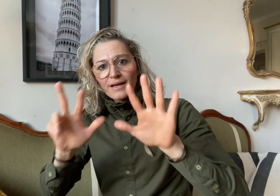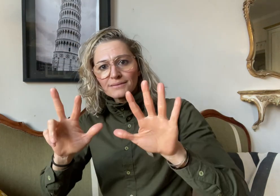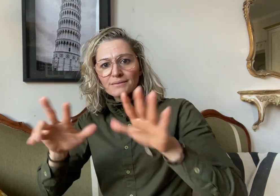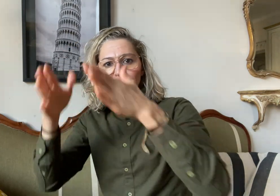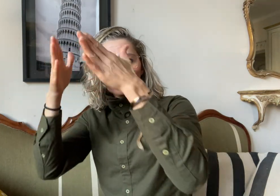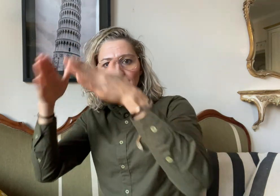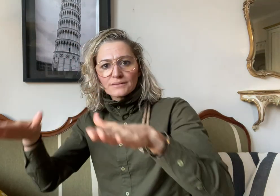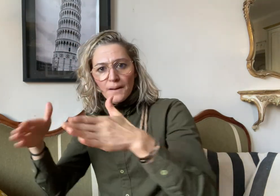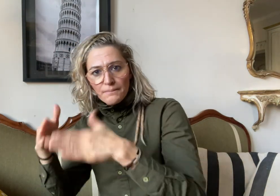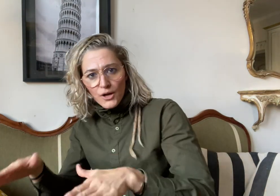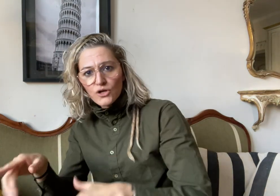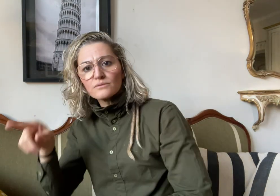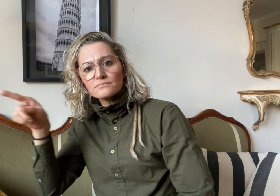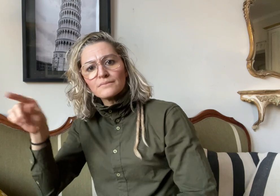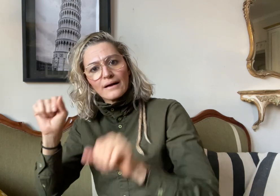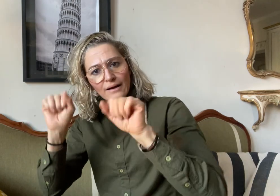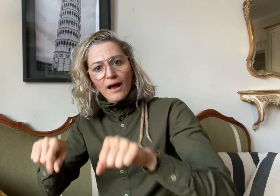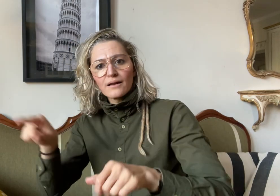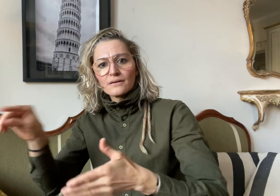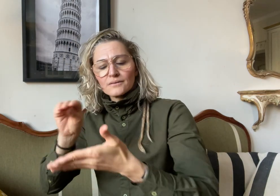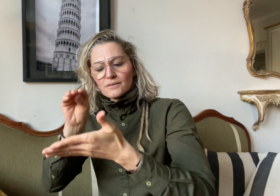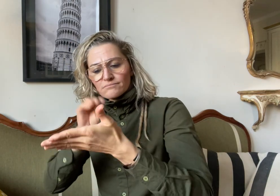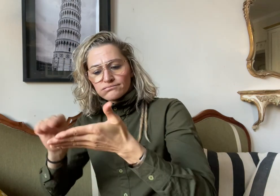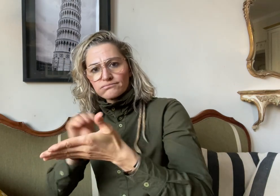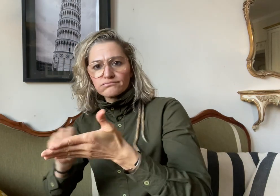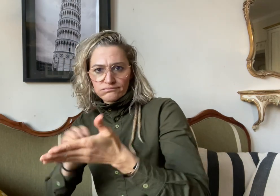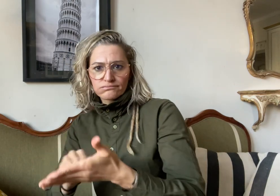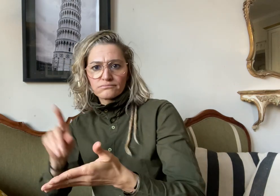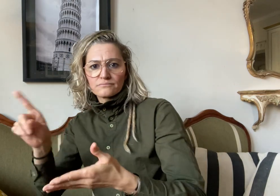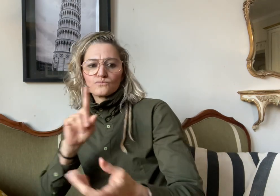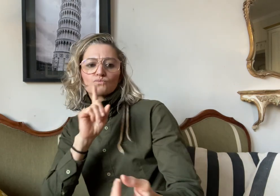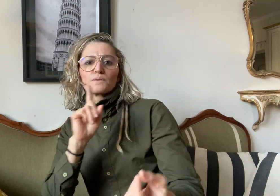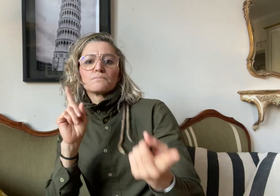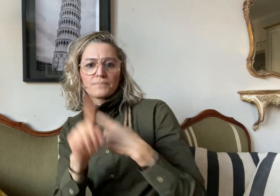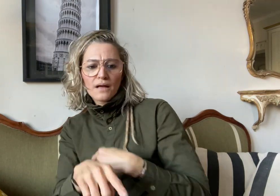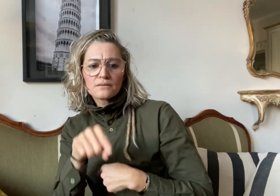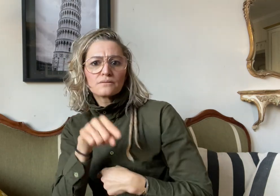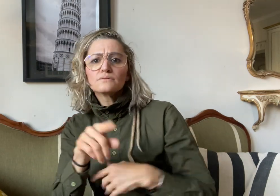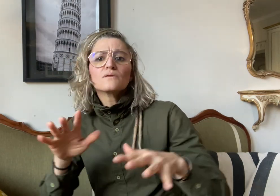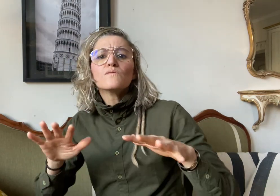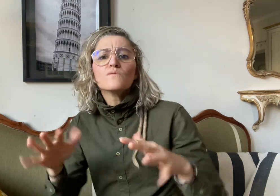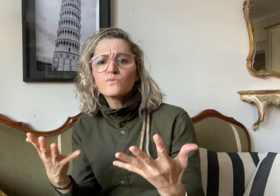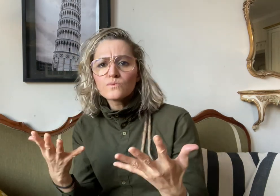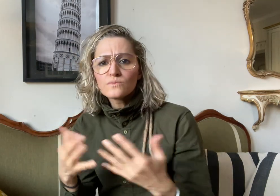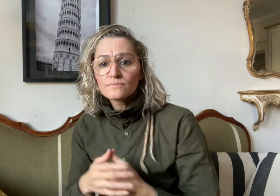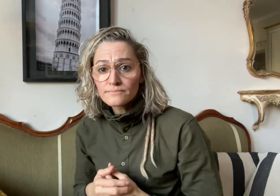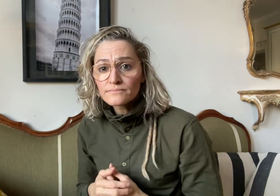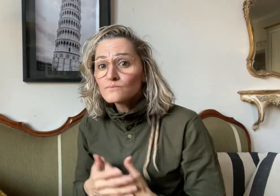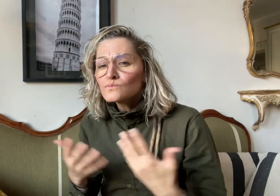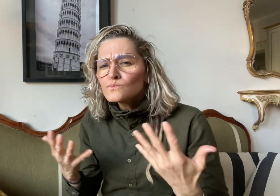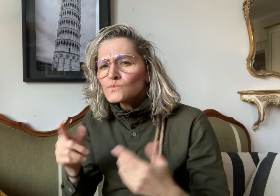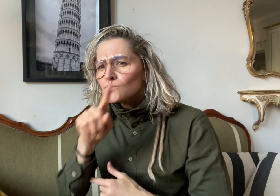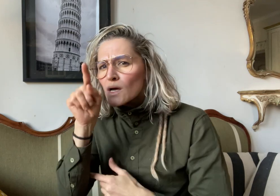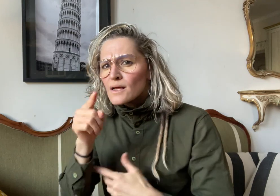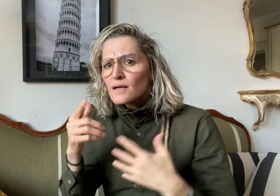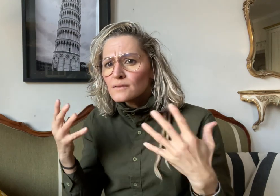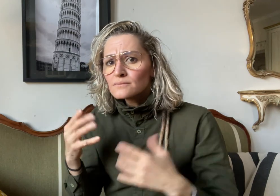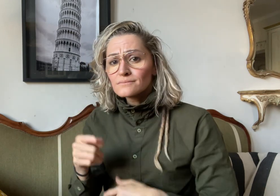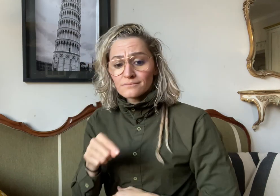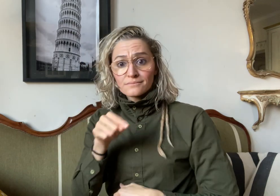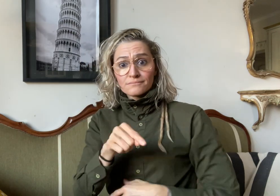to submit its written reply because the UK Government had